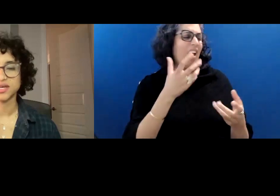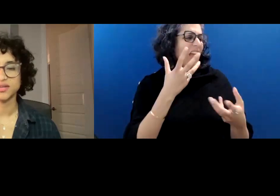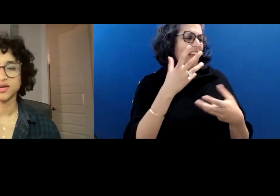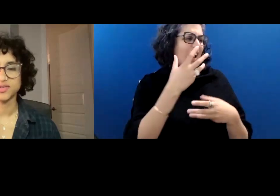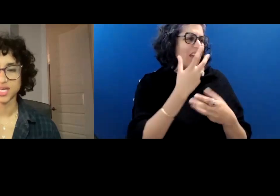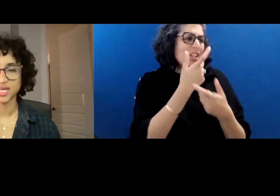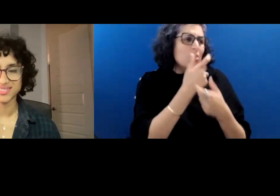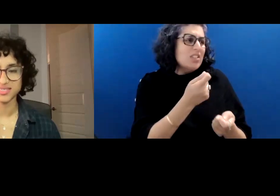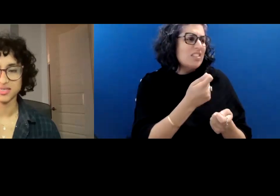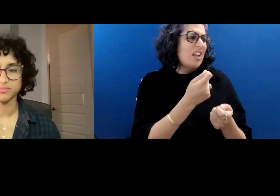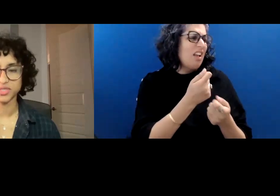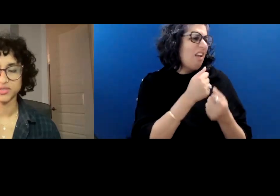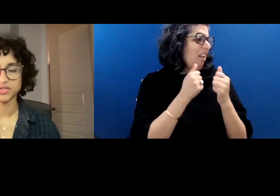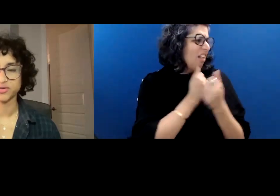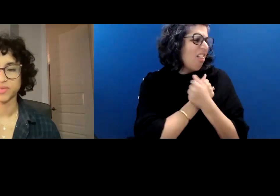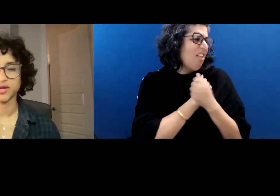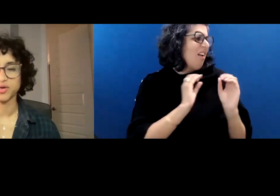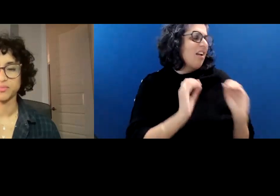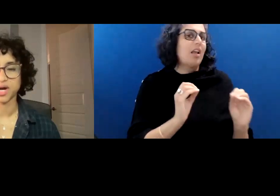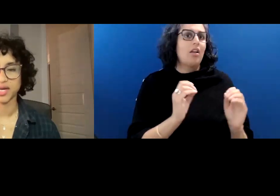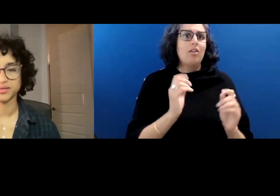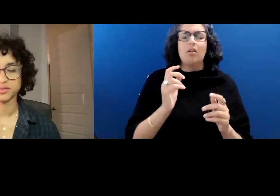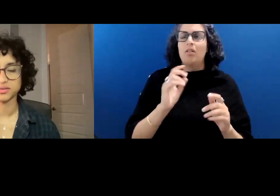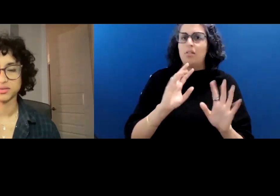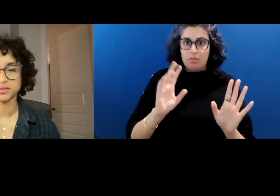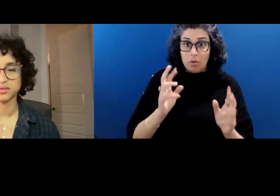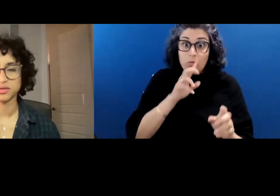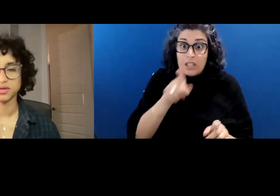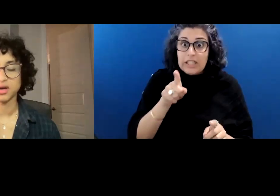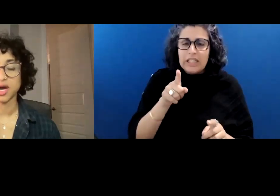Instead of a tent city built from my own mind.